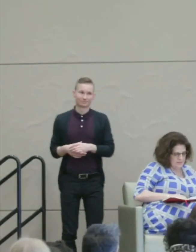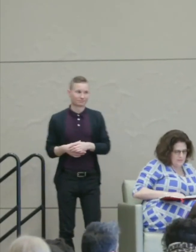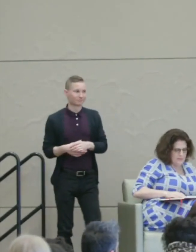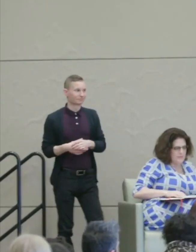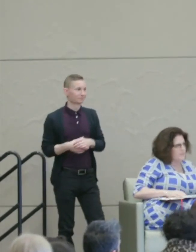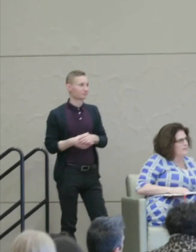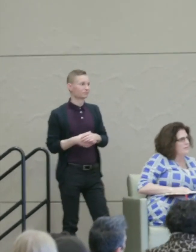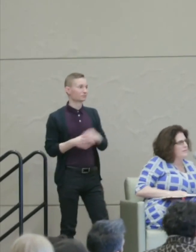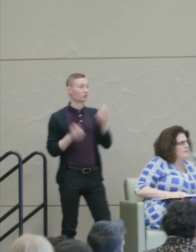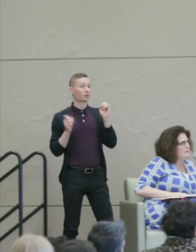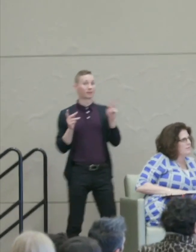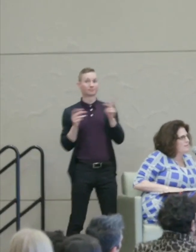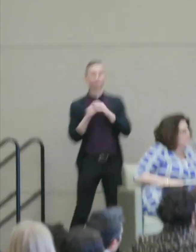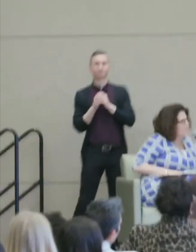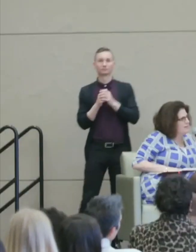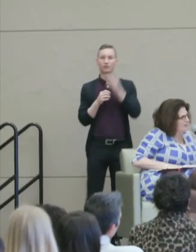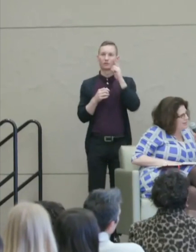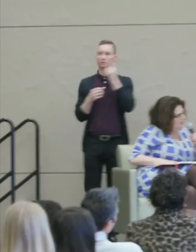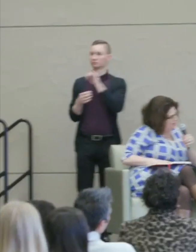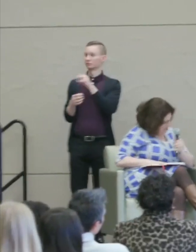I think Jenny and I agreed that I would start.